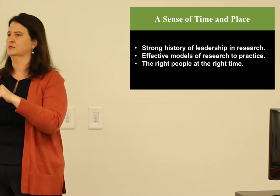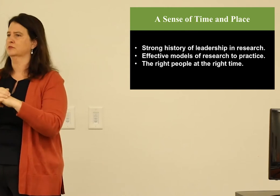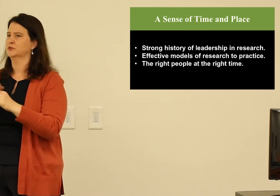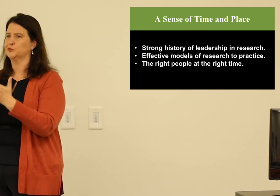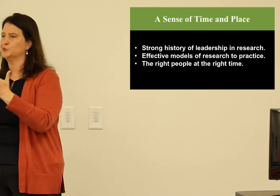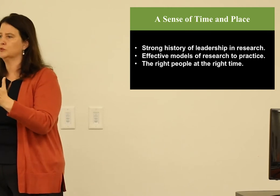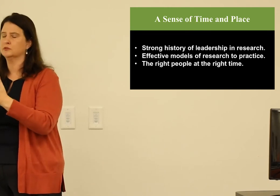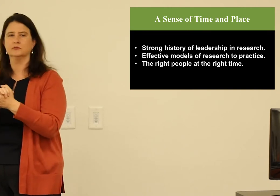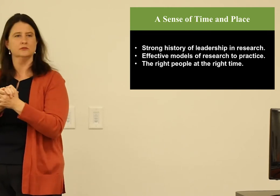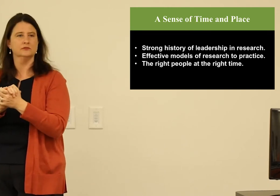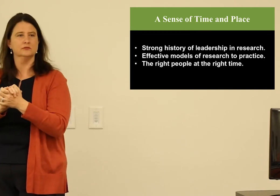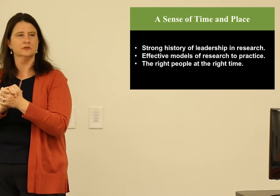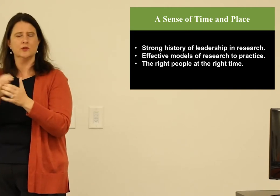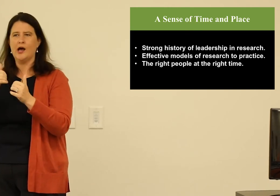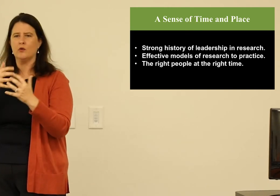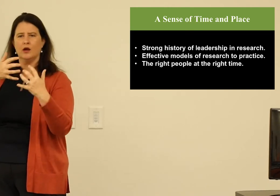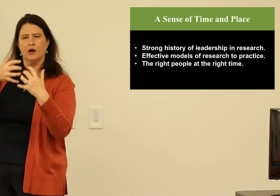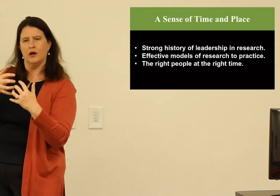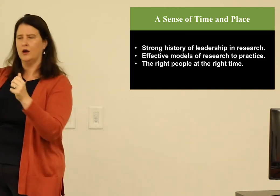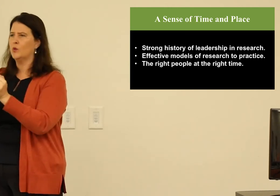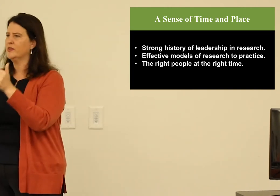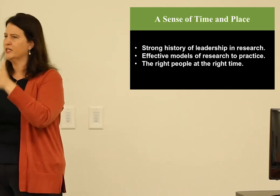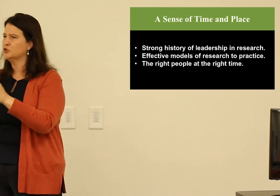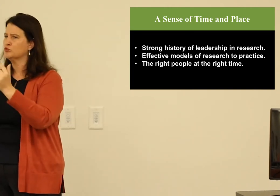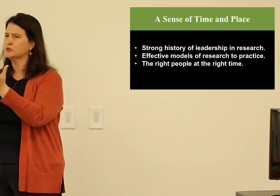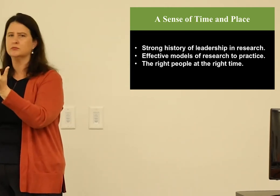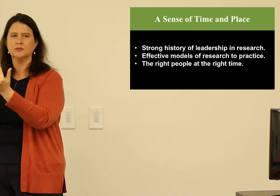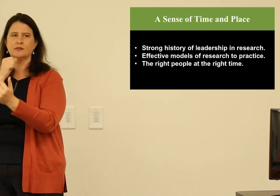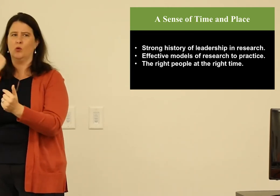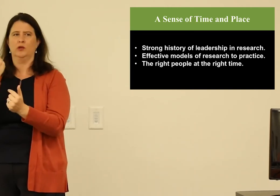Parents need something that's different from professionals, they need something that's different from students,